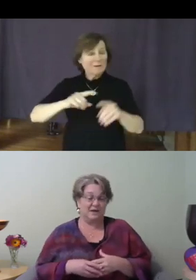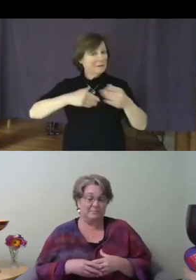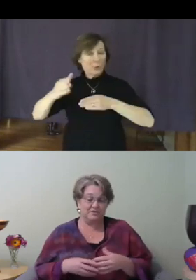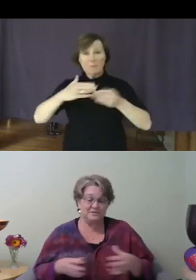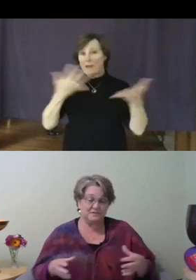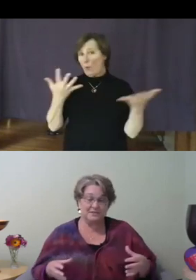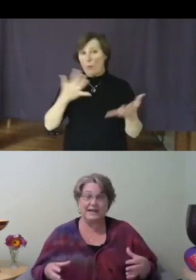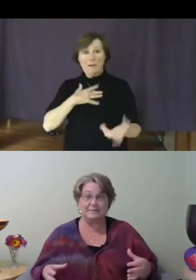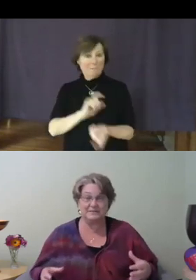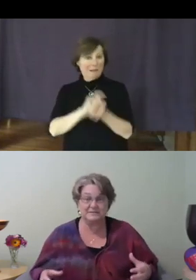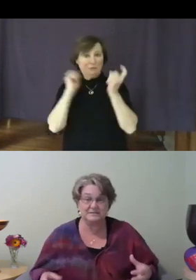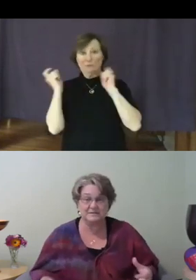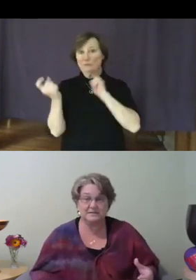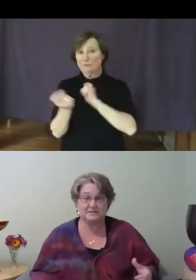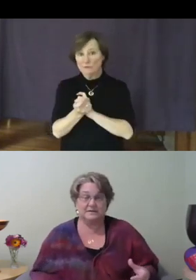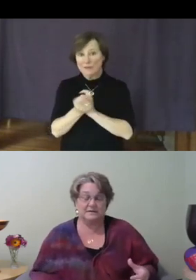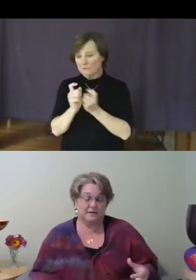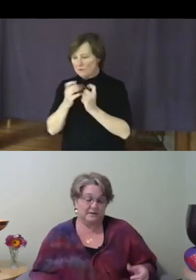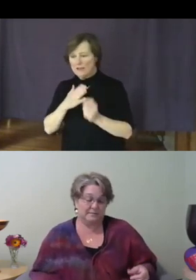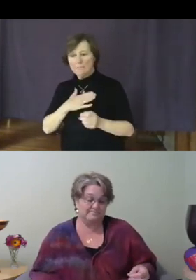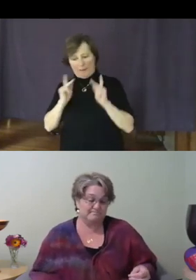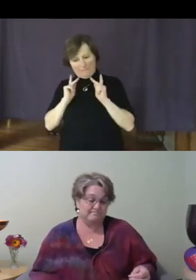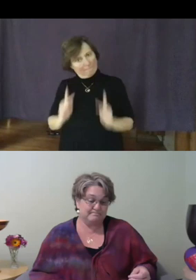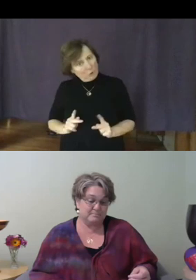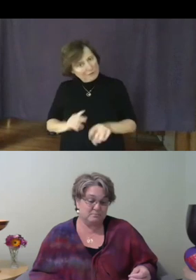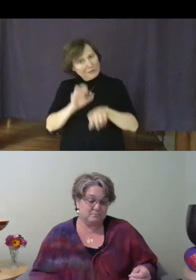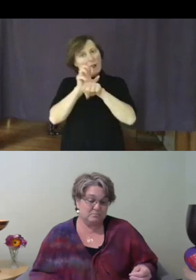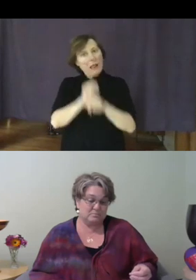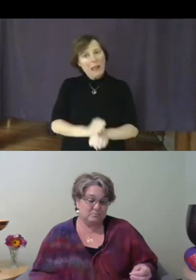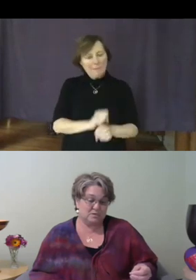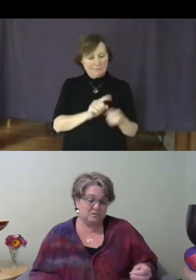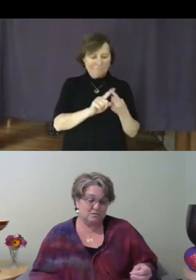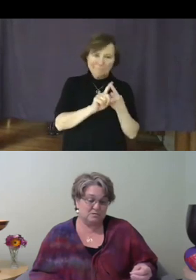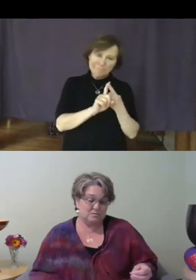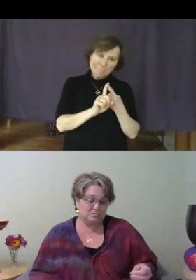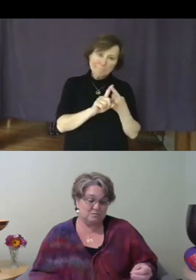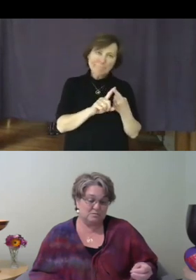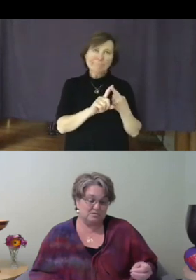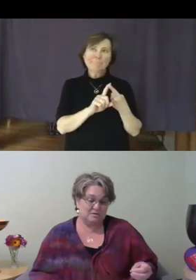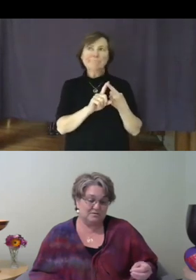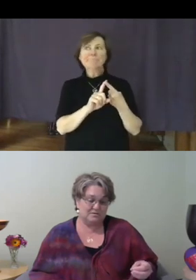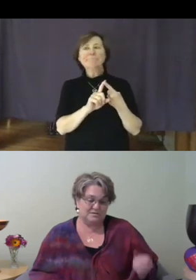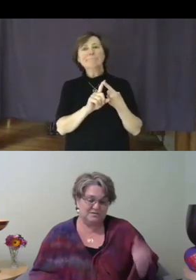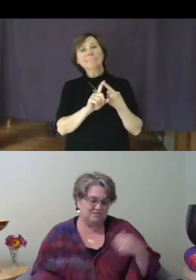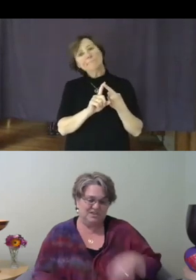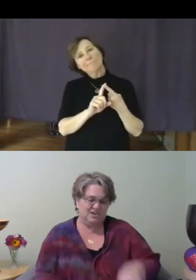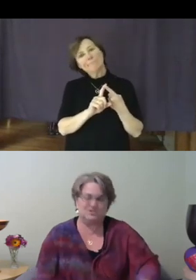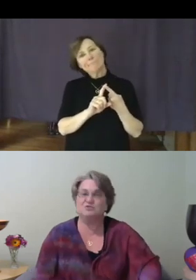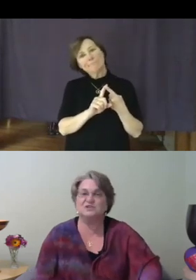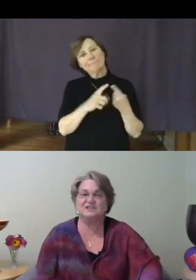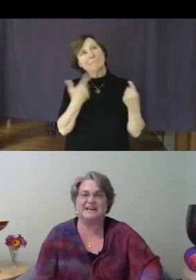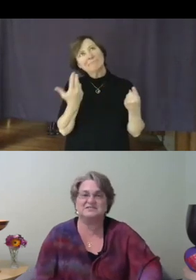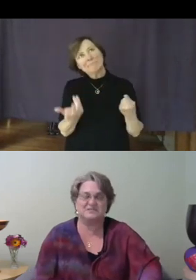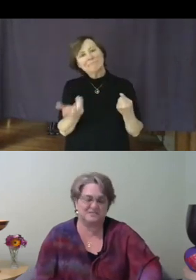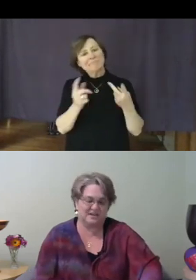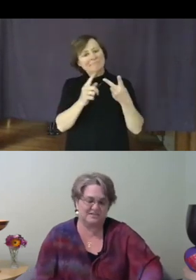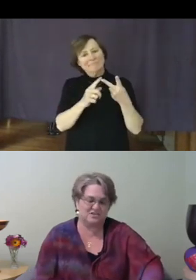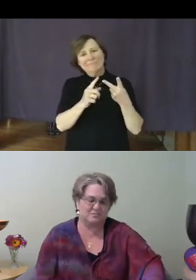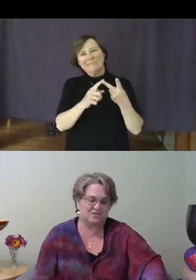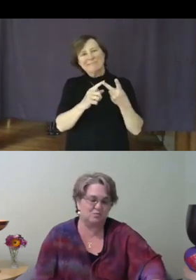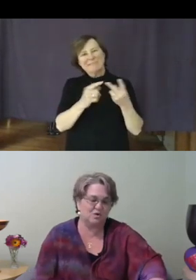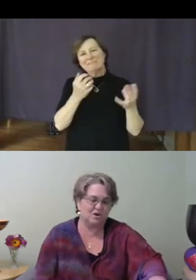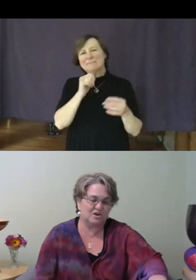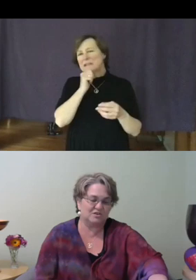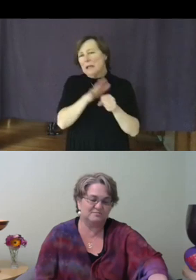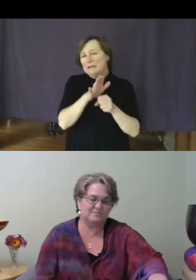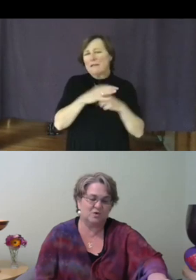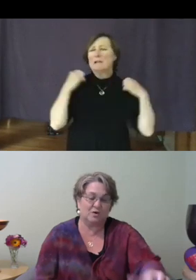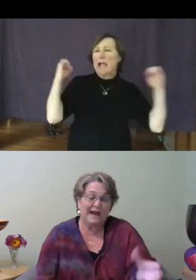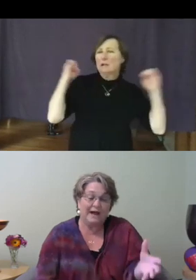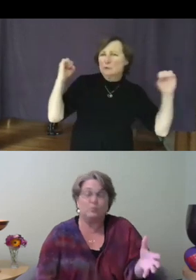personal habits - you know, too little exercise, too much work, or at work